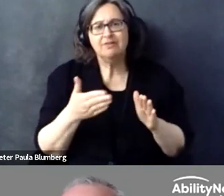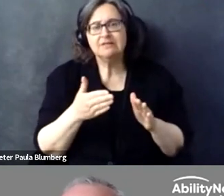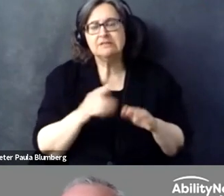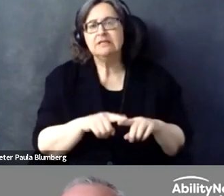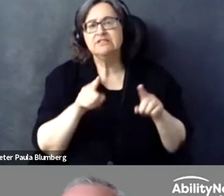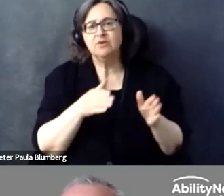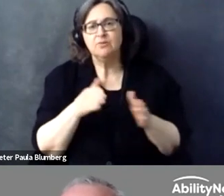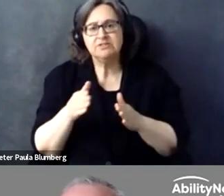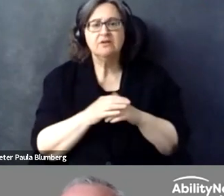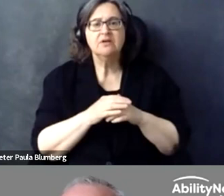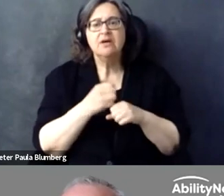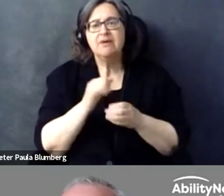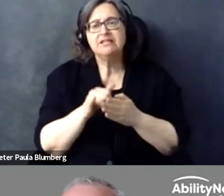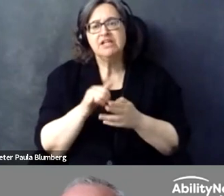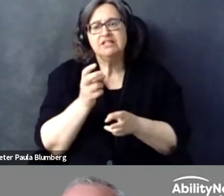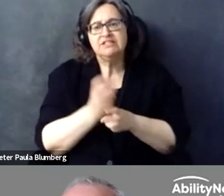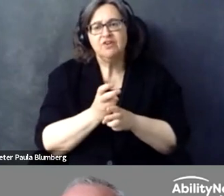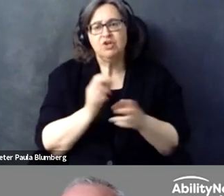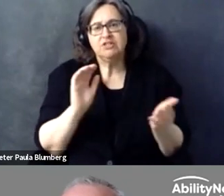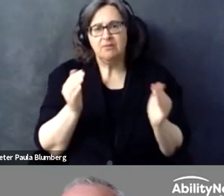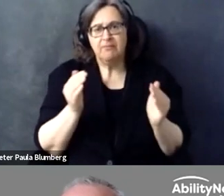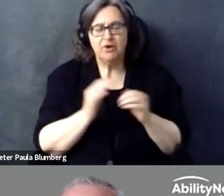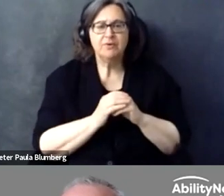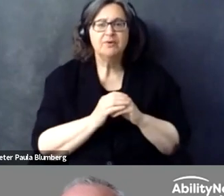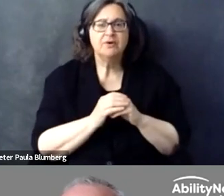for different reasons. And therefore, the member states are doing